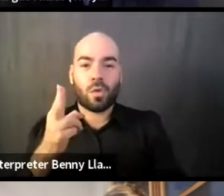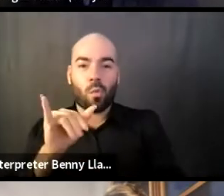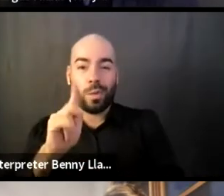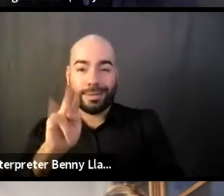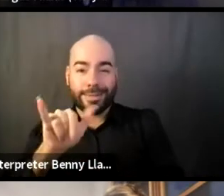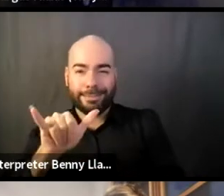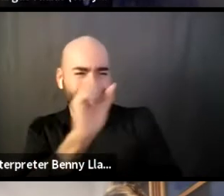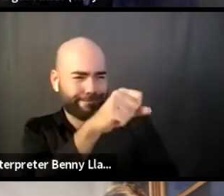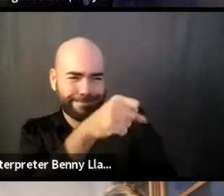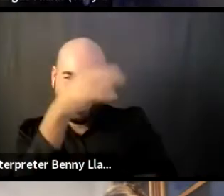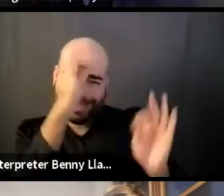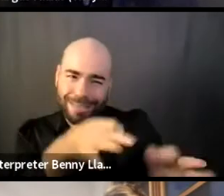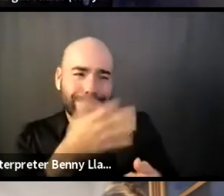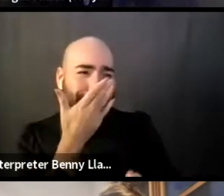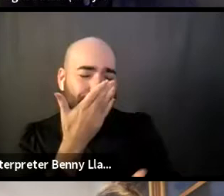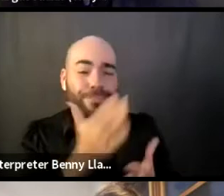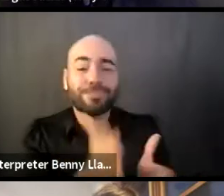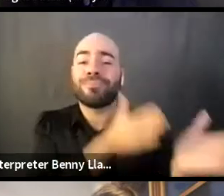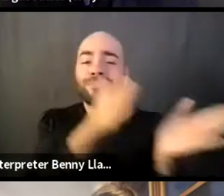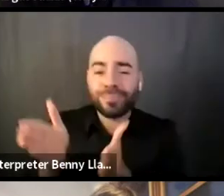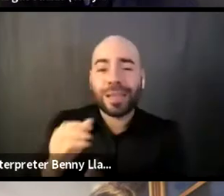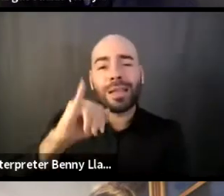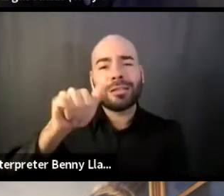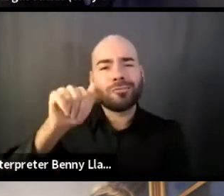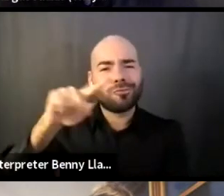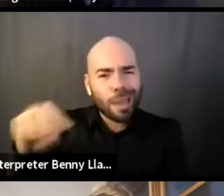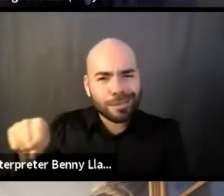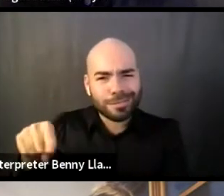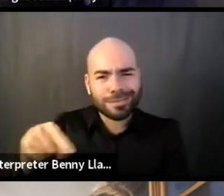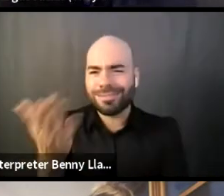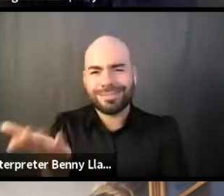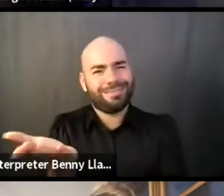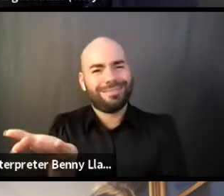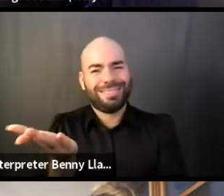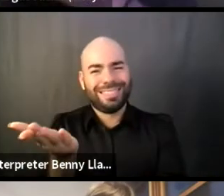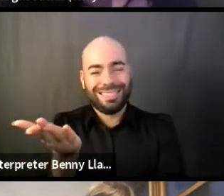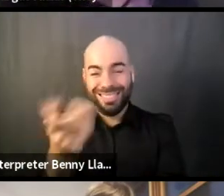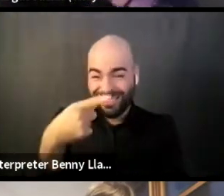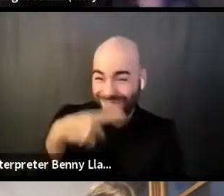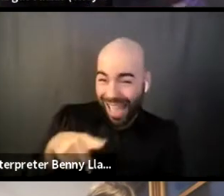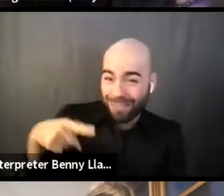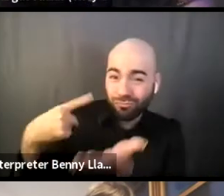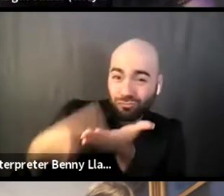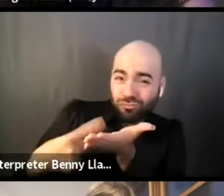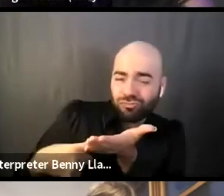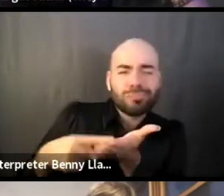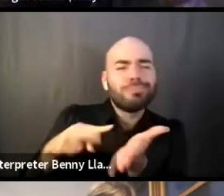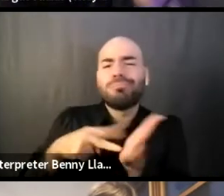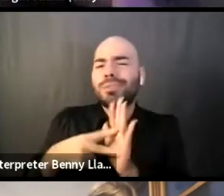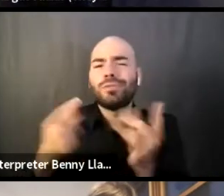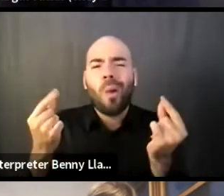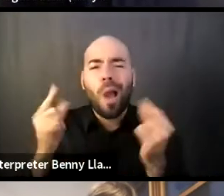Hey Jaz, can we talk a little bit about what it means to not do this alone?